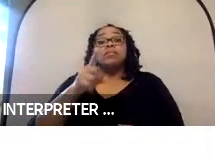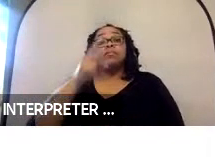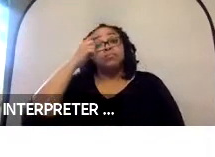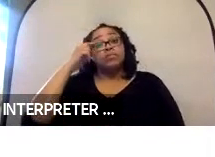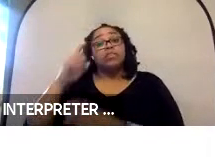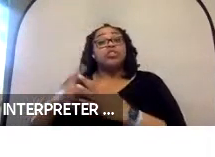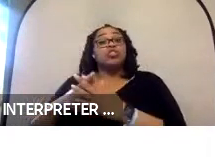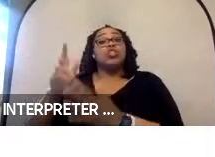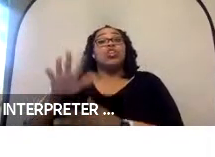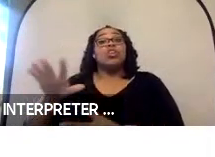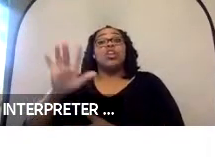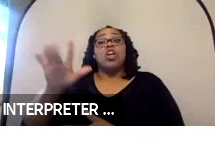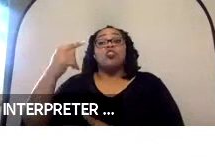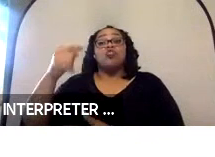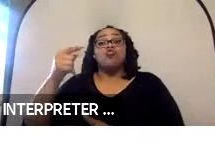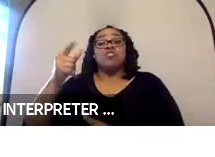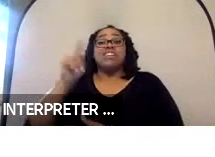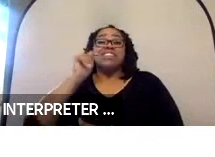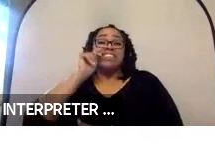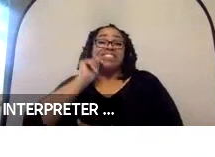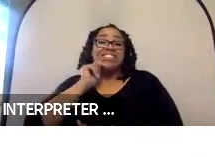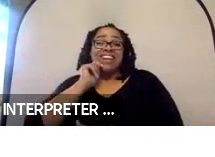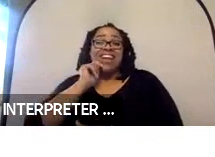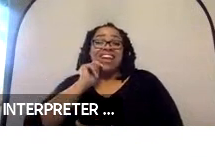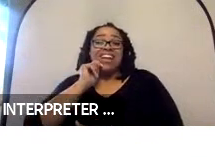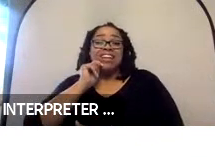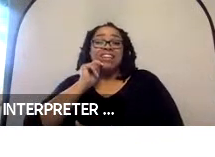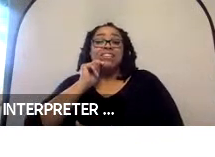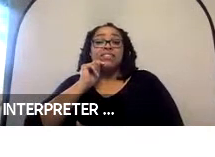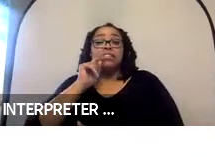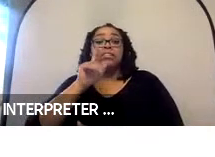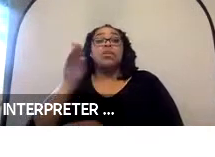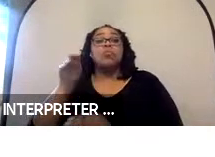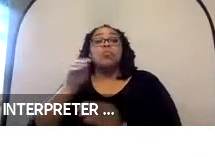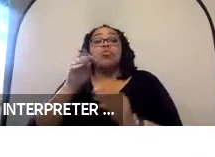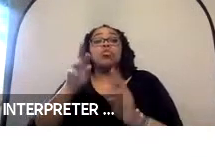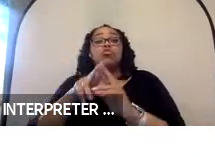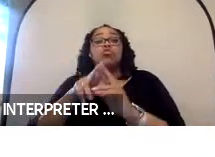that green and tan, the flat paint. And as you move more to the right into the present